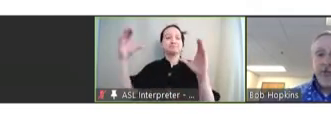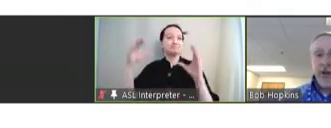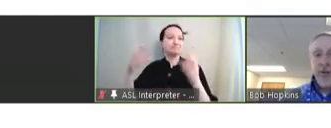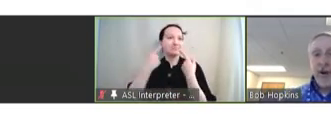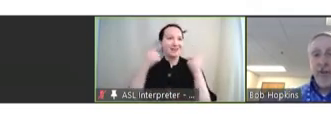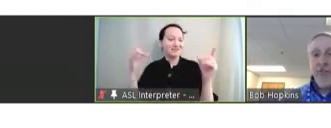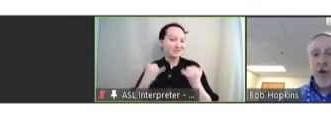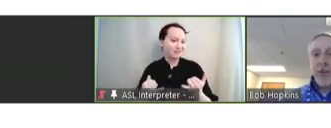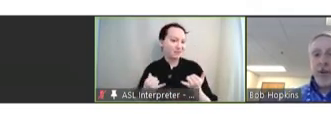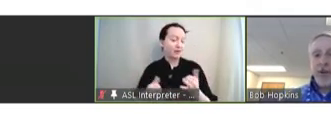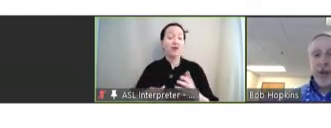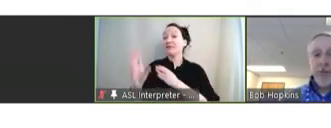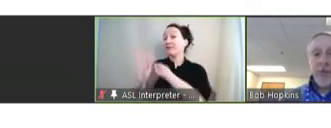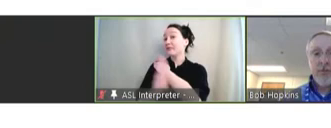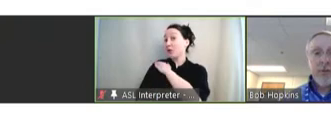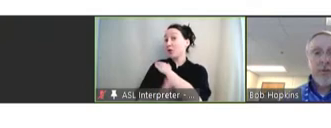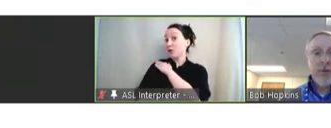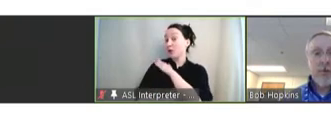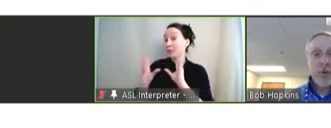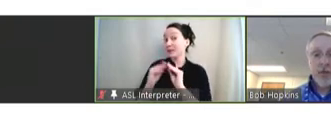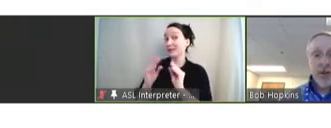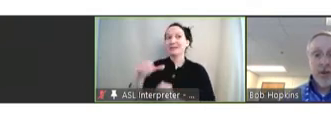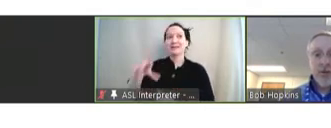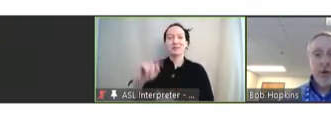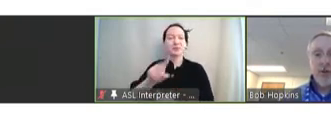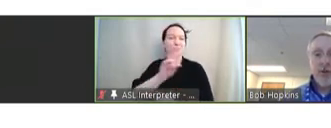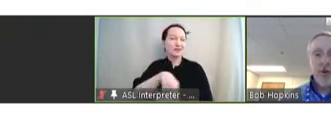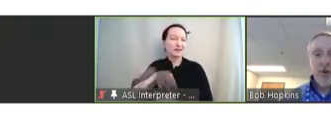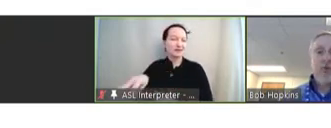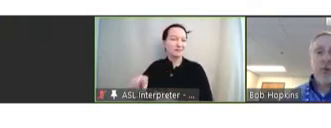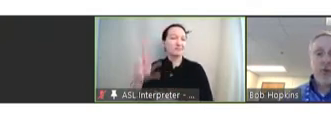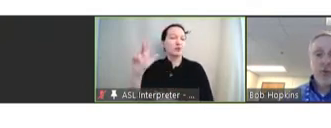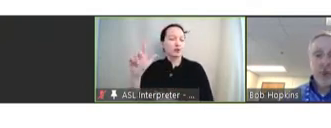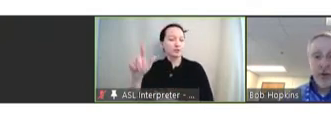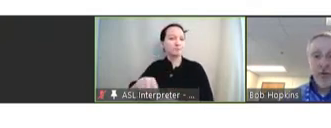that our fall meeting date will be September 22nd and 23rd of 2022.